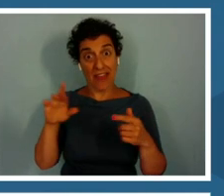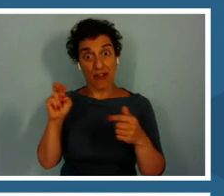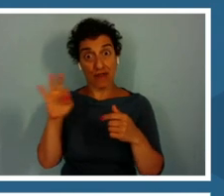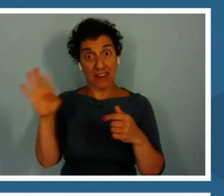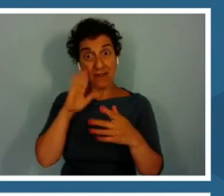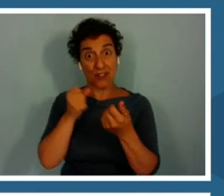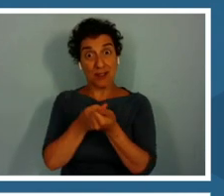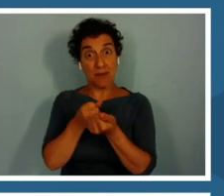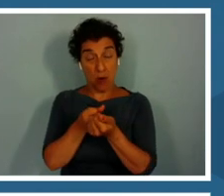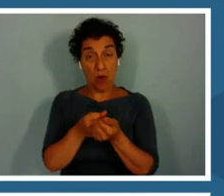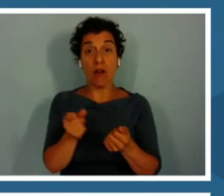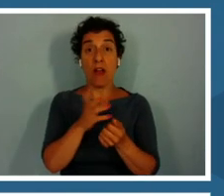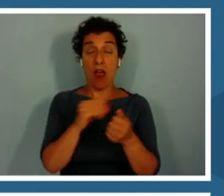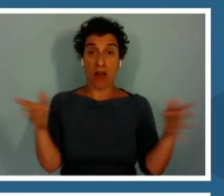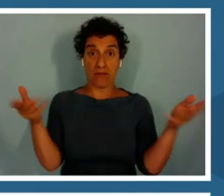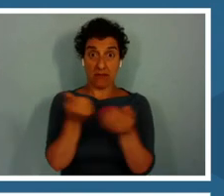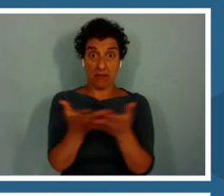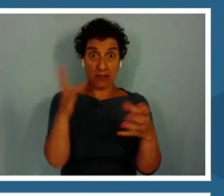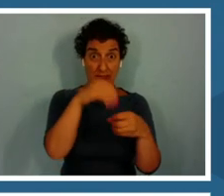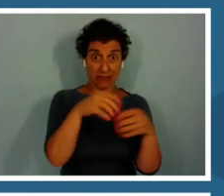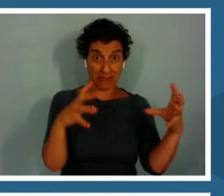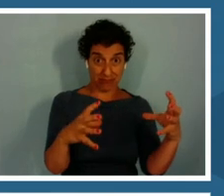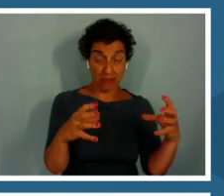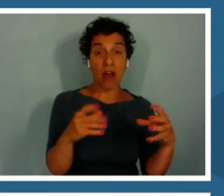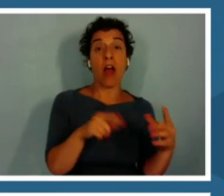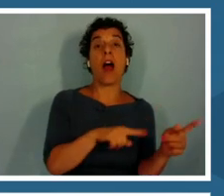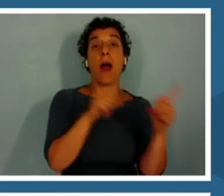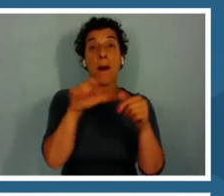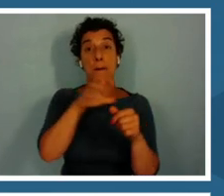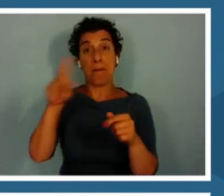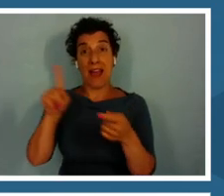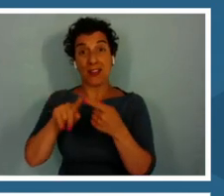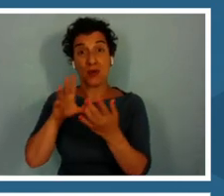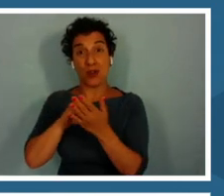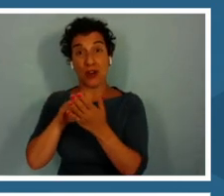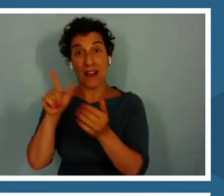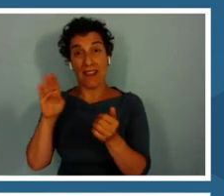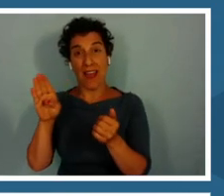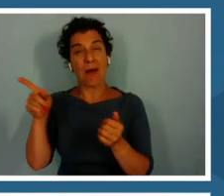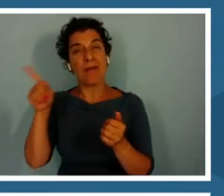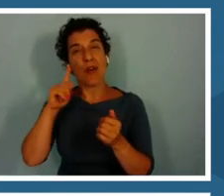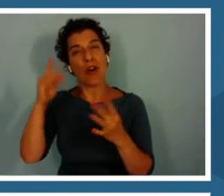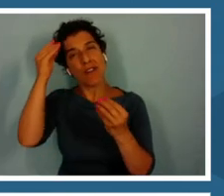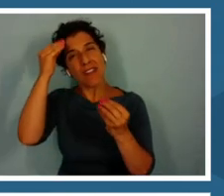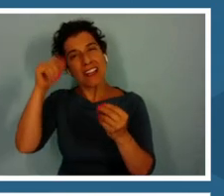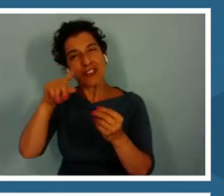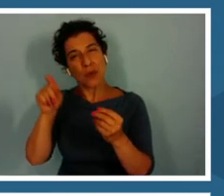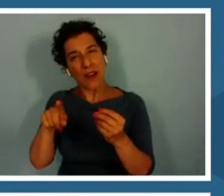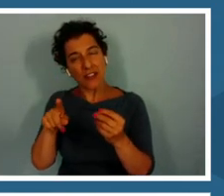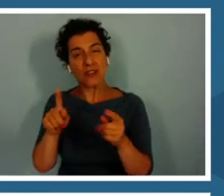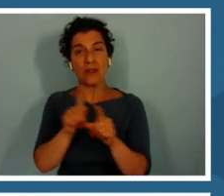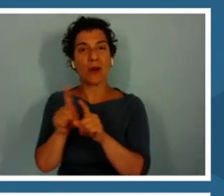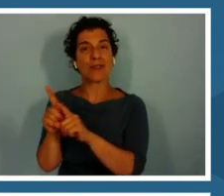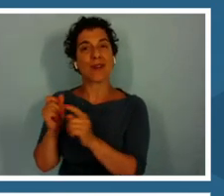come back into the learning lab for some reflection questions and also some helpful tips on how